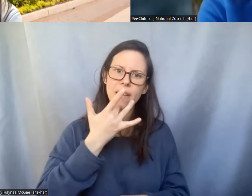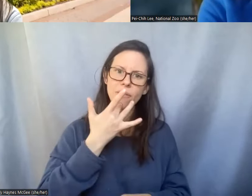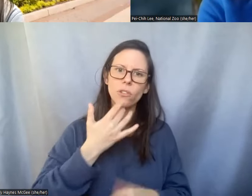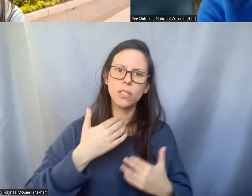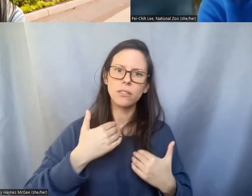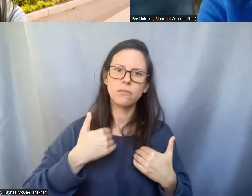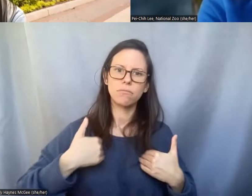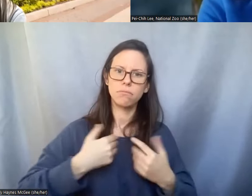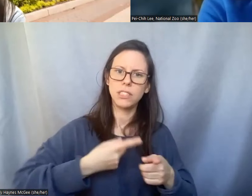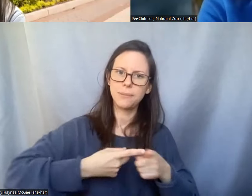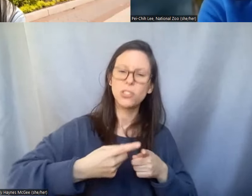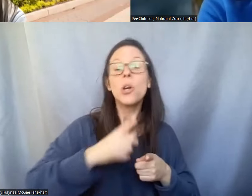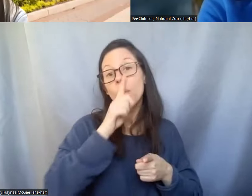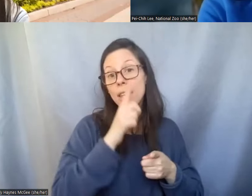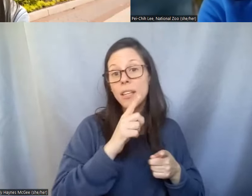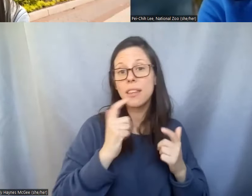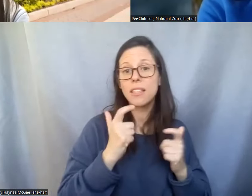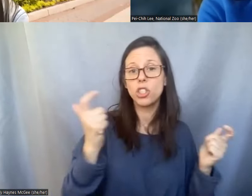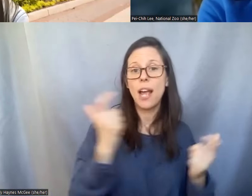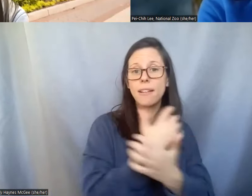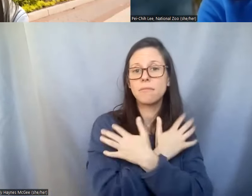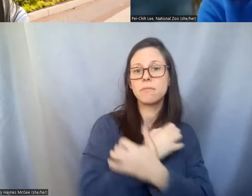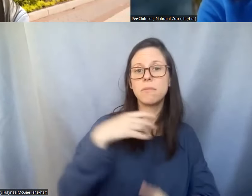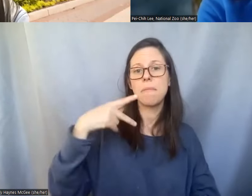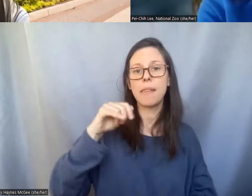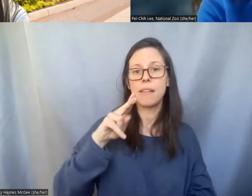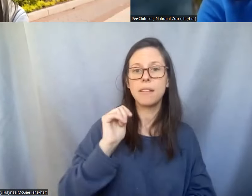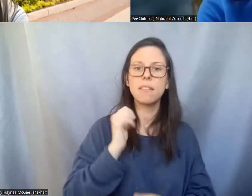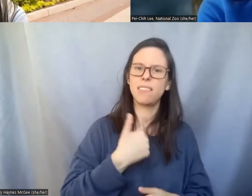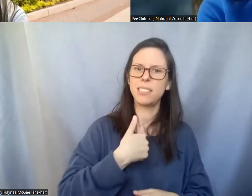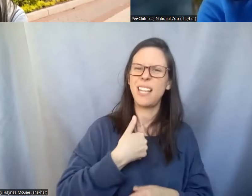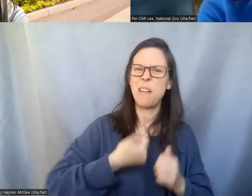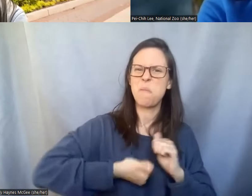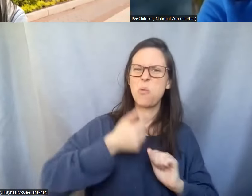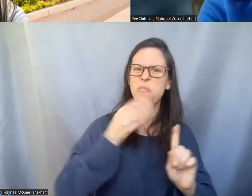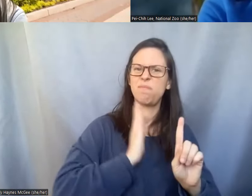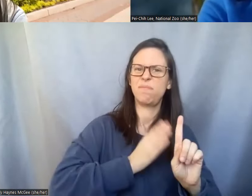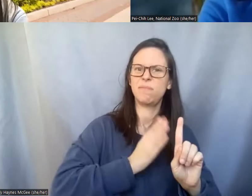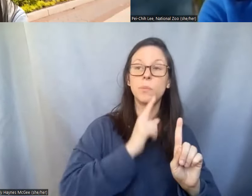I work with the most. They are also extremely challenging to work with so it's always